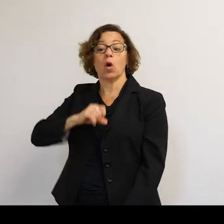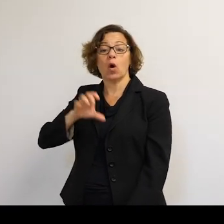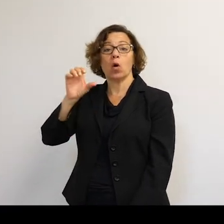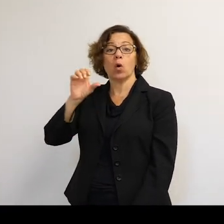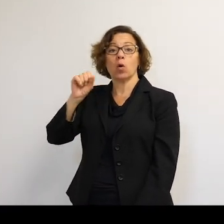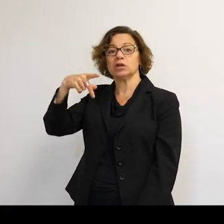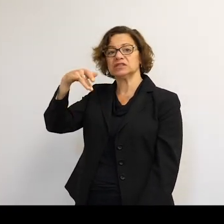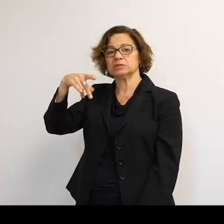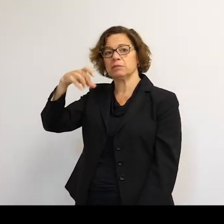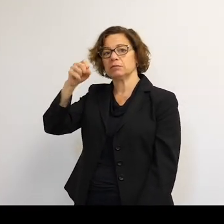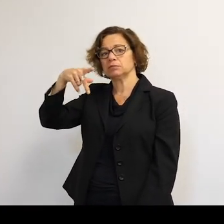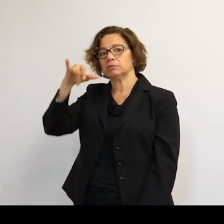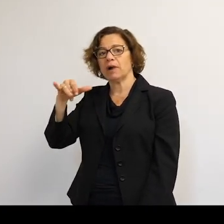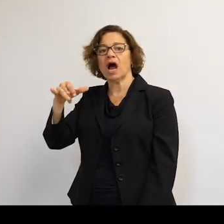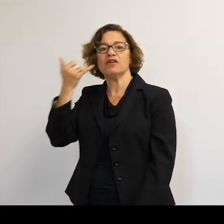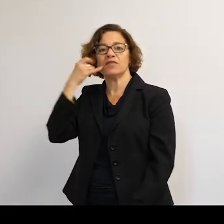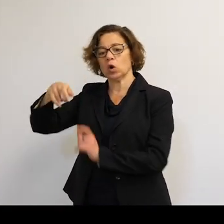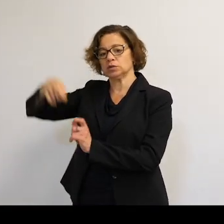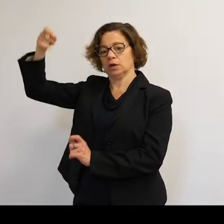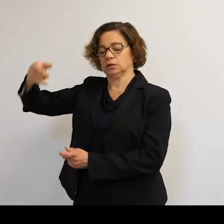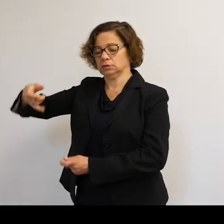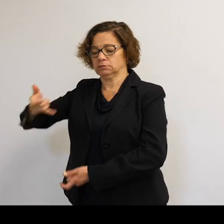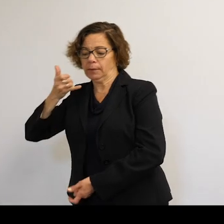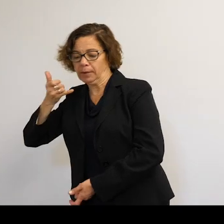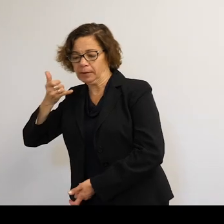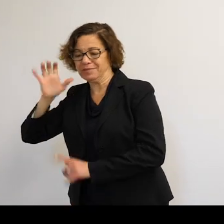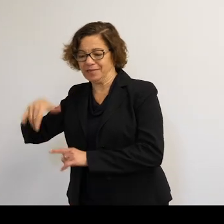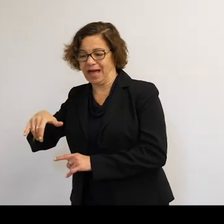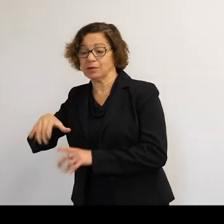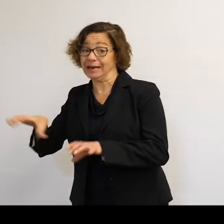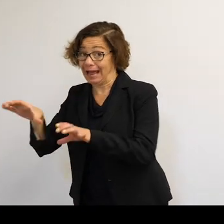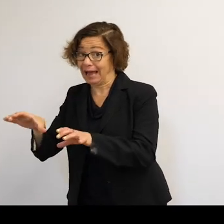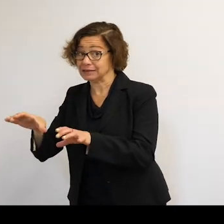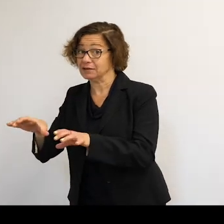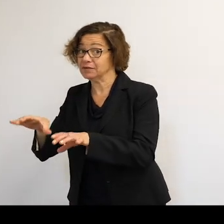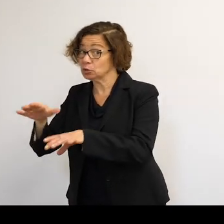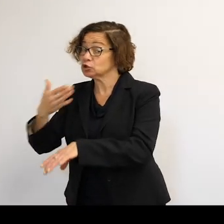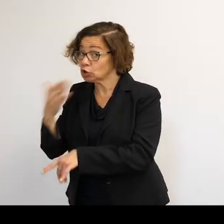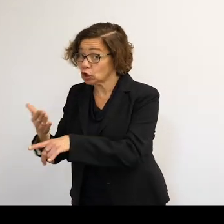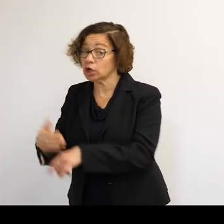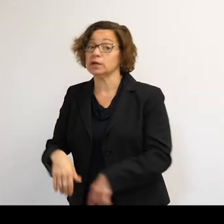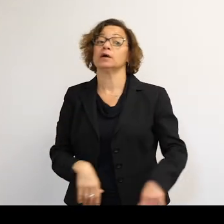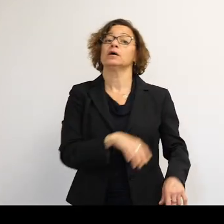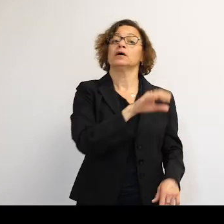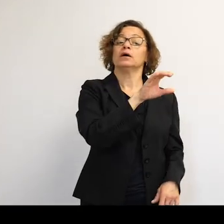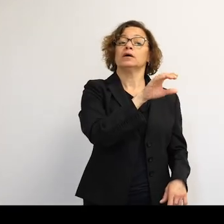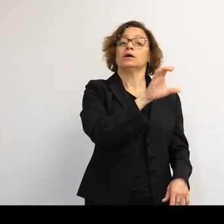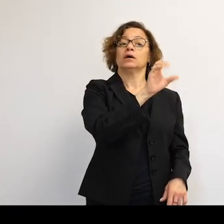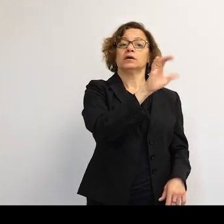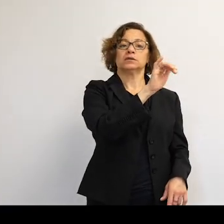so lots of them. And this was an active satellite. Iridium 33 was an active satellite. There was a warning that they'd come close together,